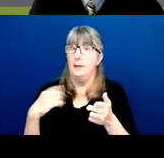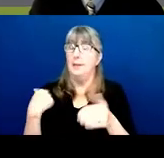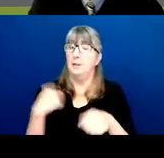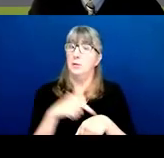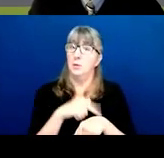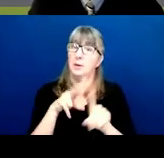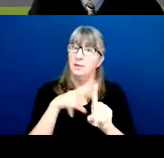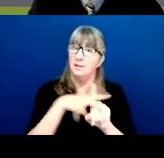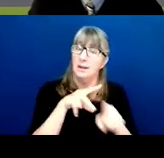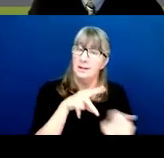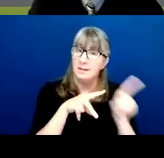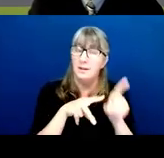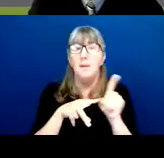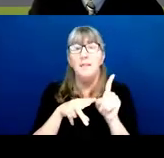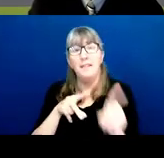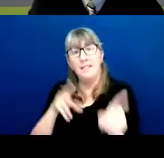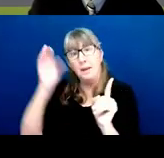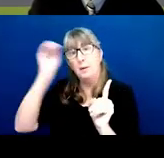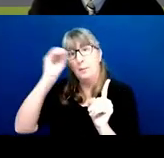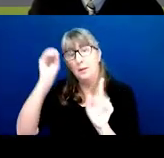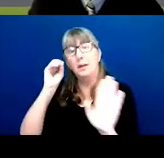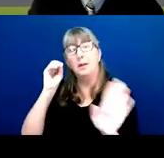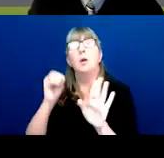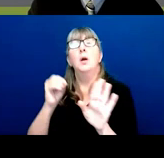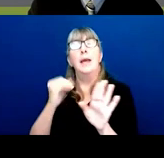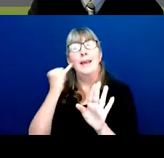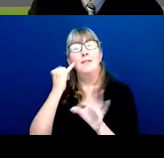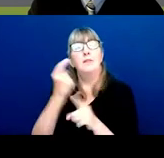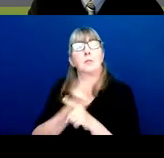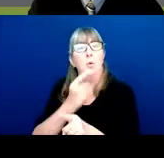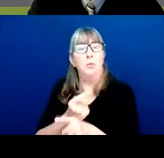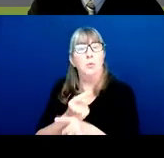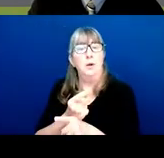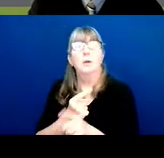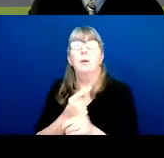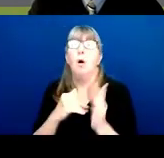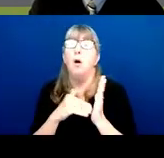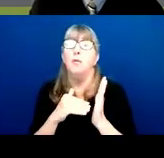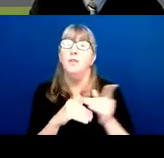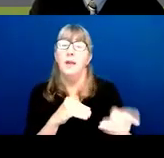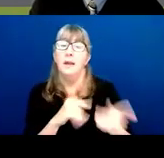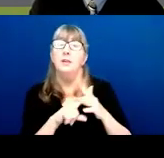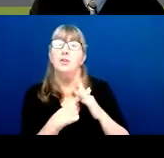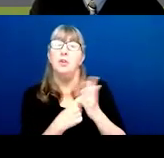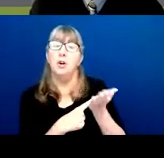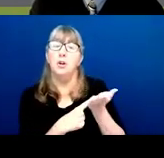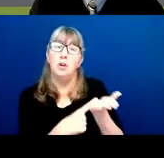about whether or not the application is appropriate, and sometimes that can start a dialogue with DRR.